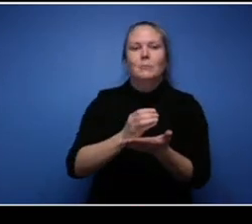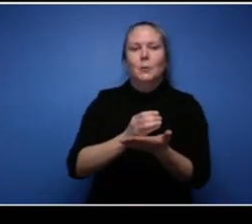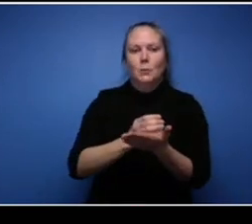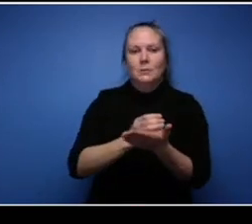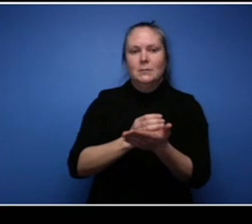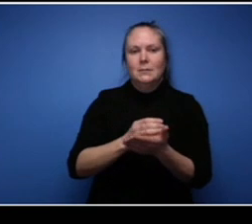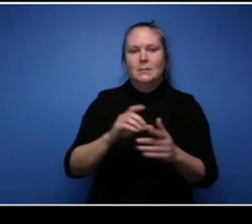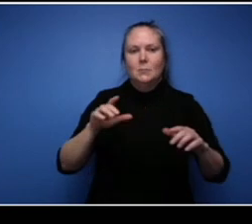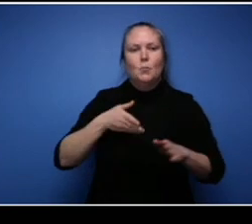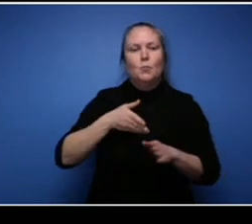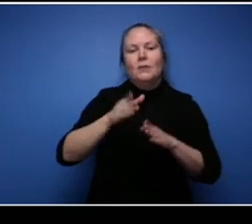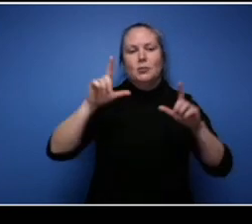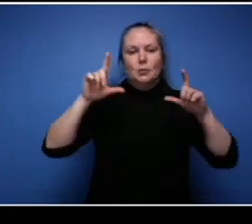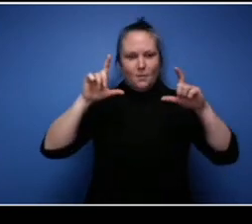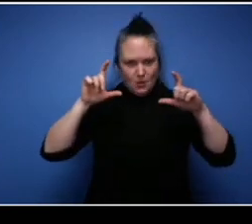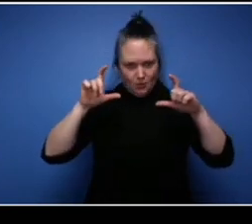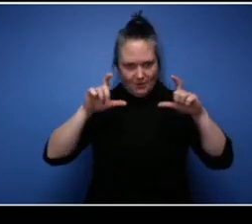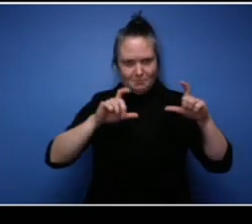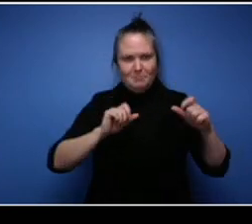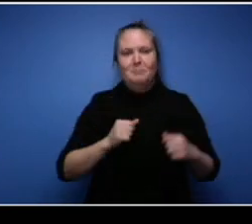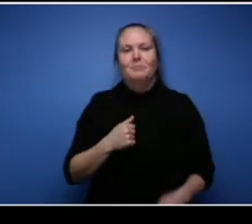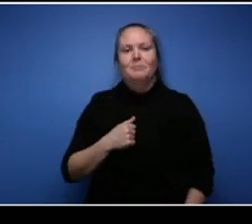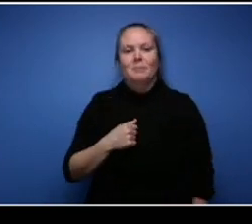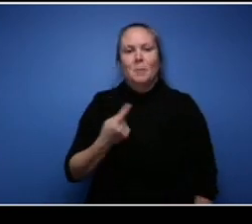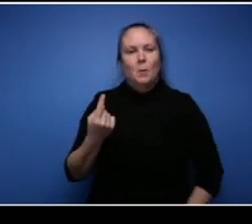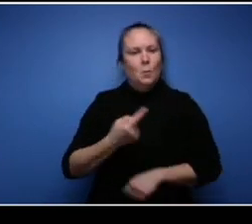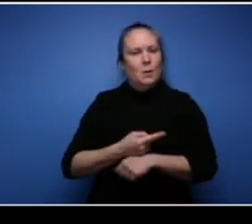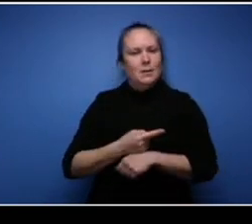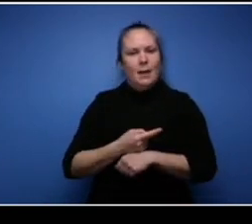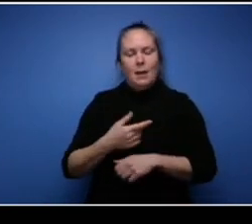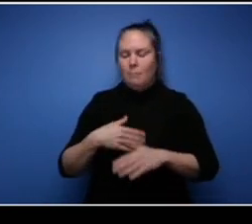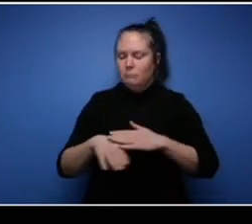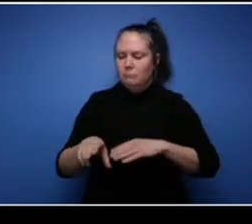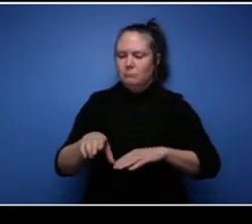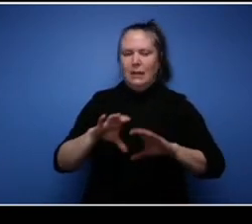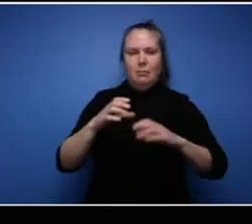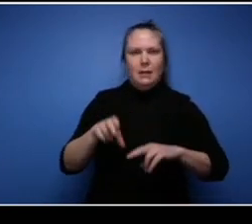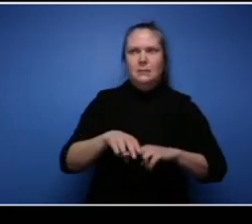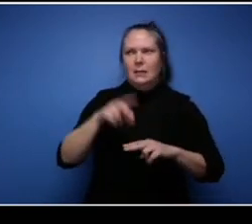in class one day, I think I was in the entrepreneurial class, and then I started thinking about and